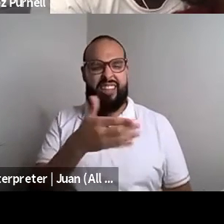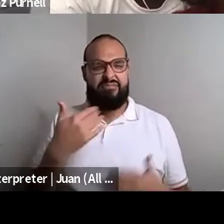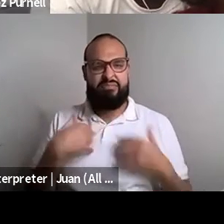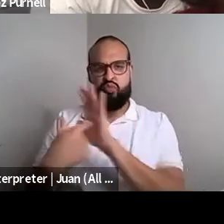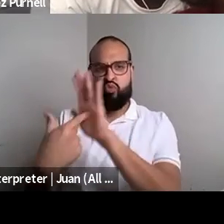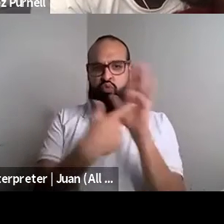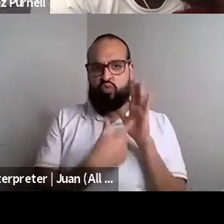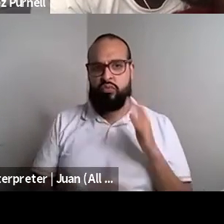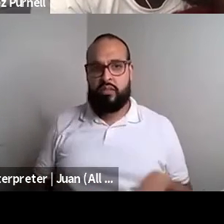Randa Jarrar she/they: And